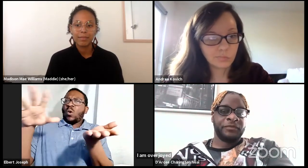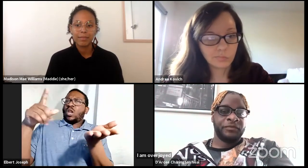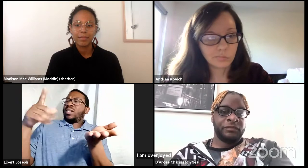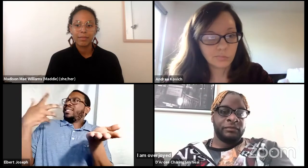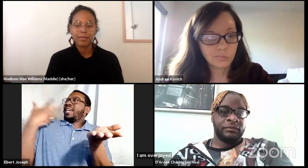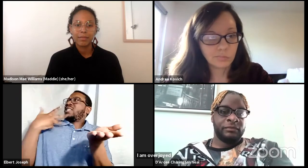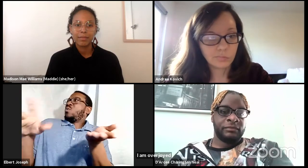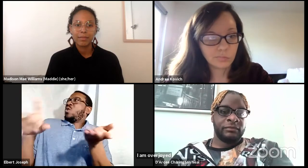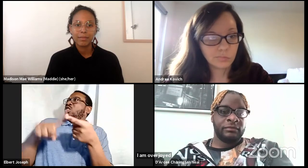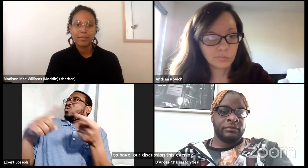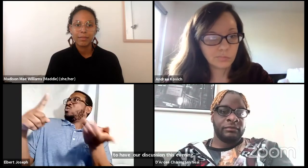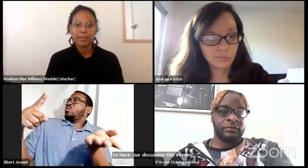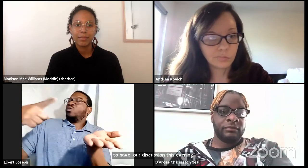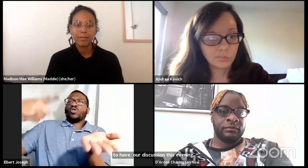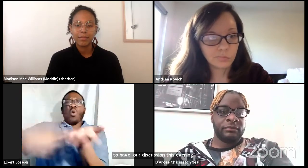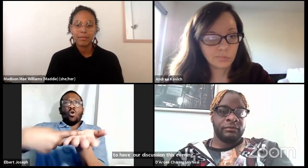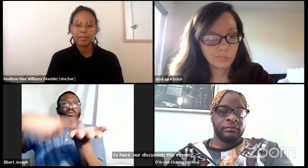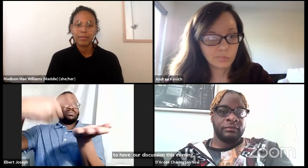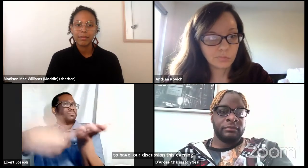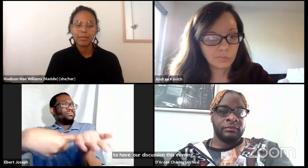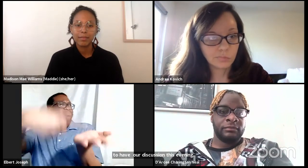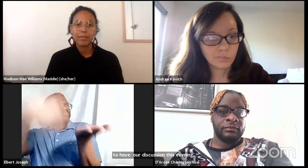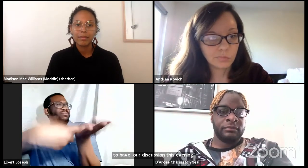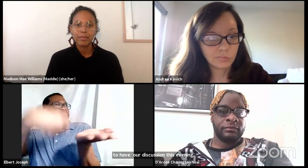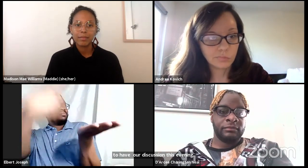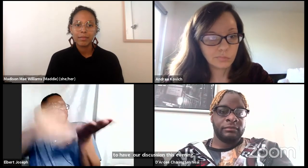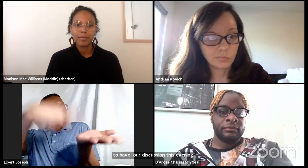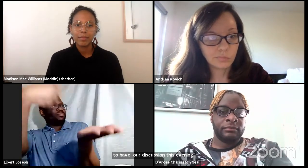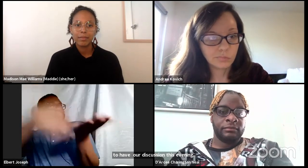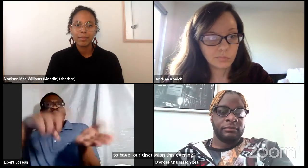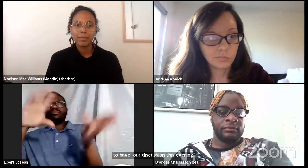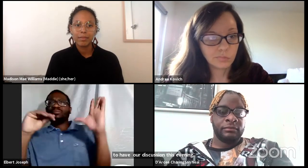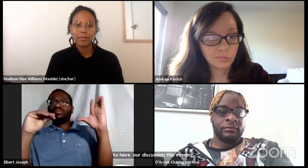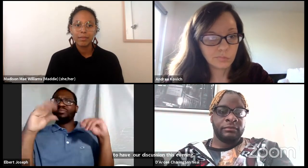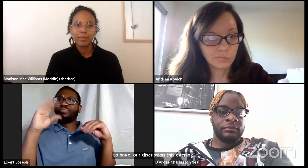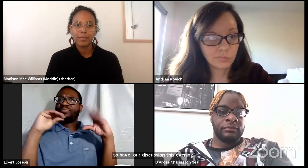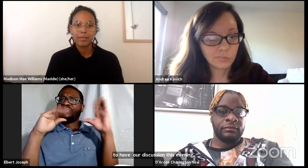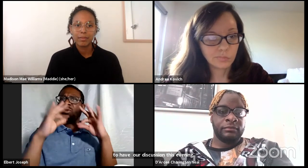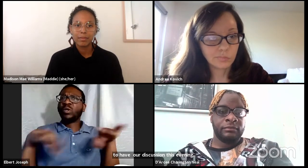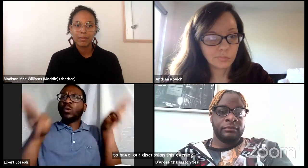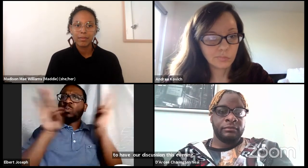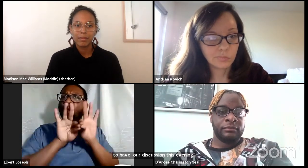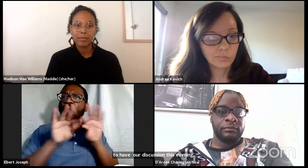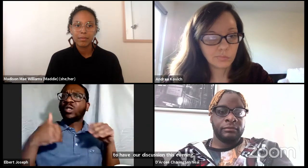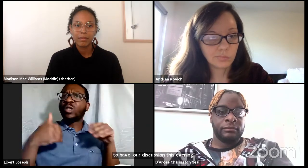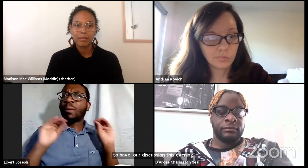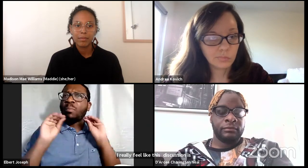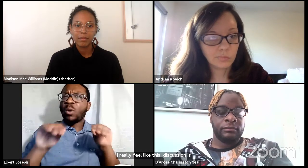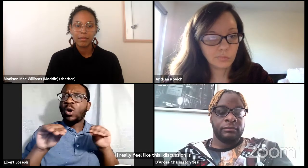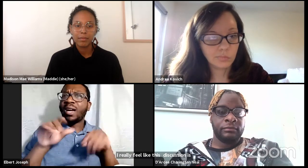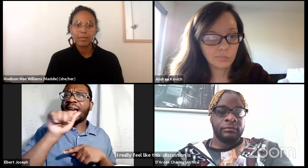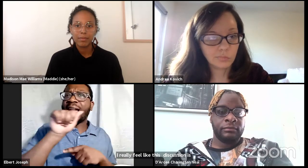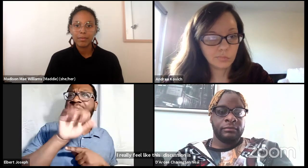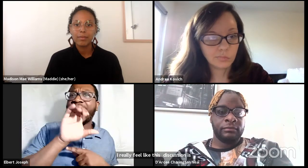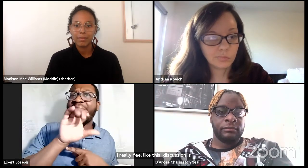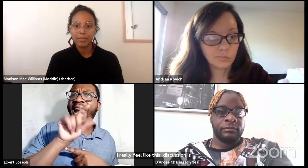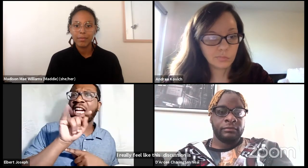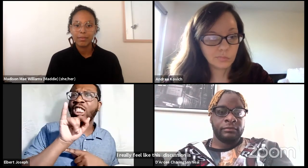to the times that we have find ourselves in. It's important that we have these dialogues in our community.